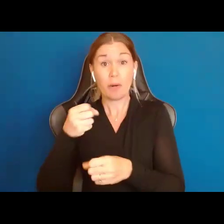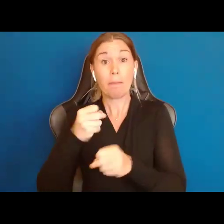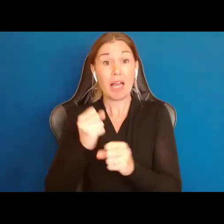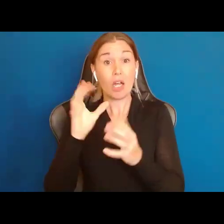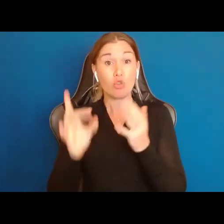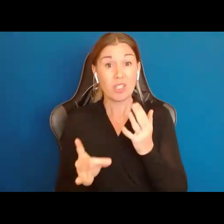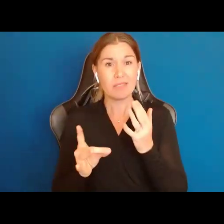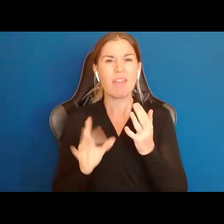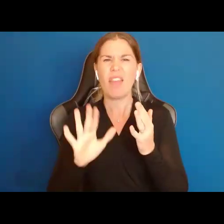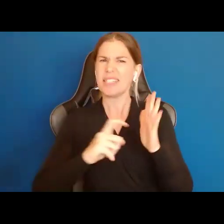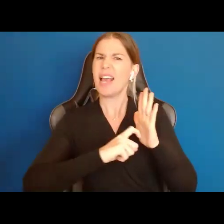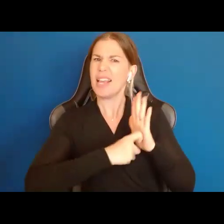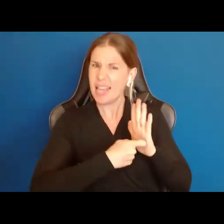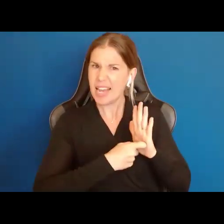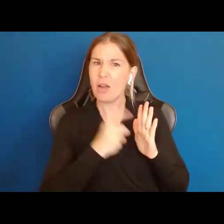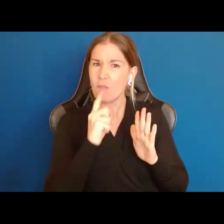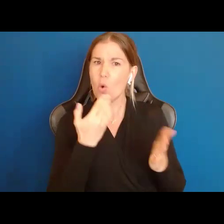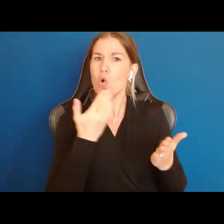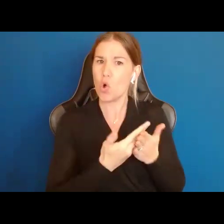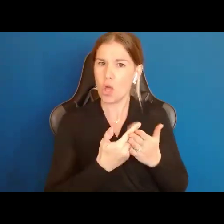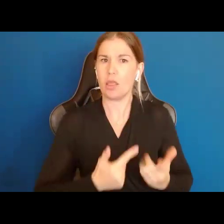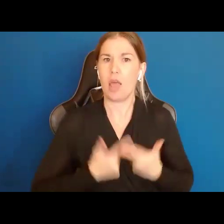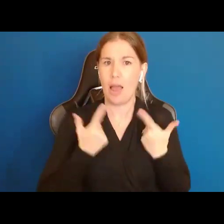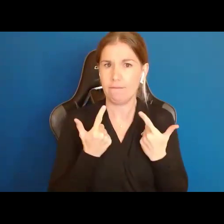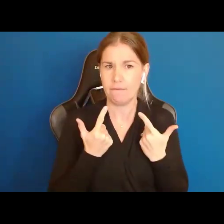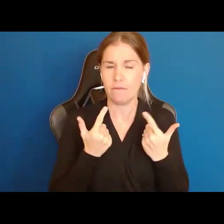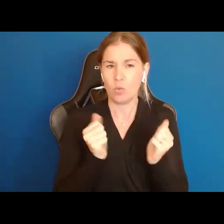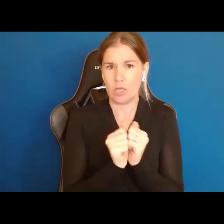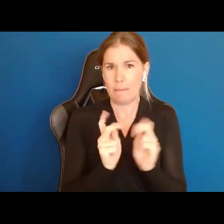good quality of life for People with Disabilities. But with that in mind, ask yourself another